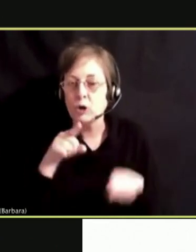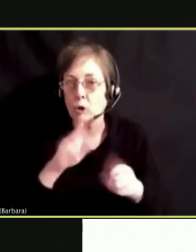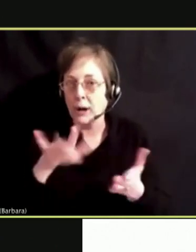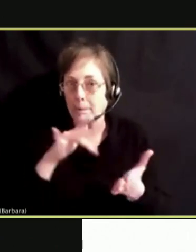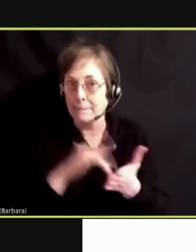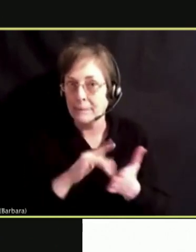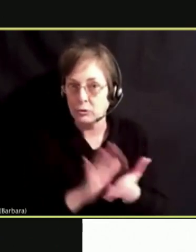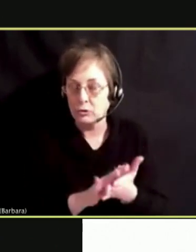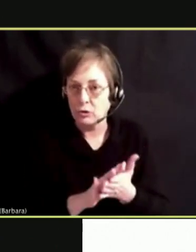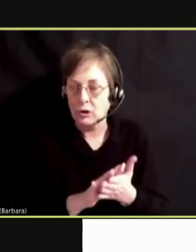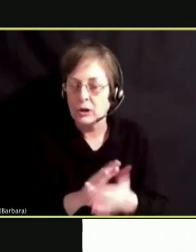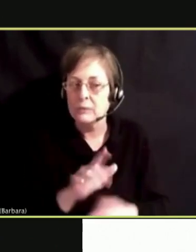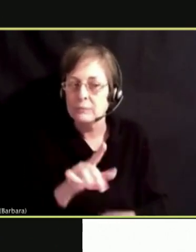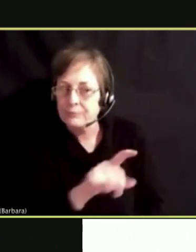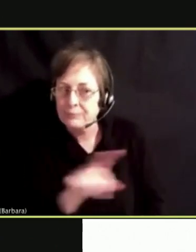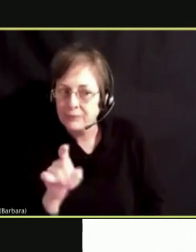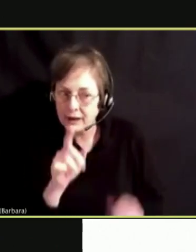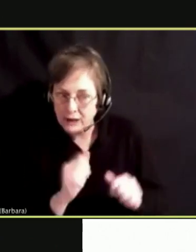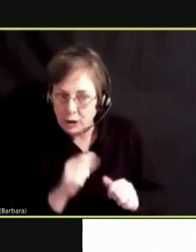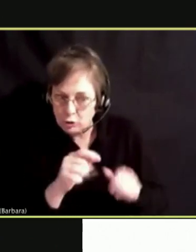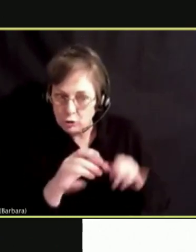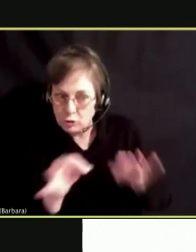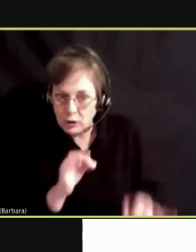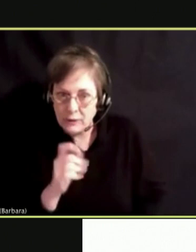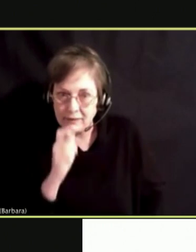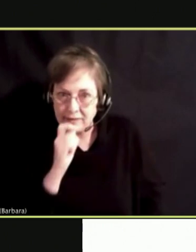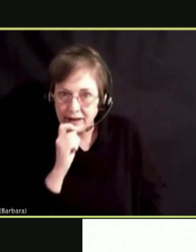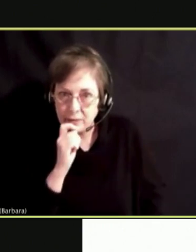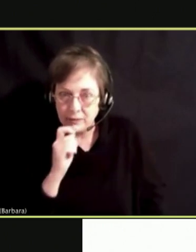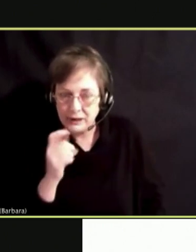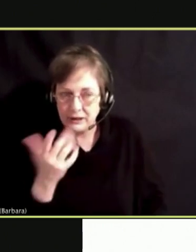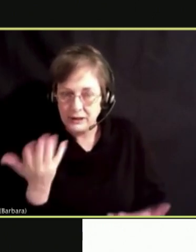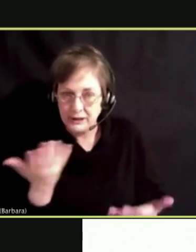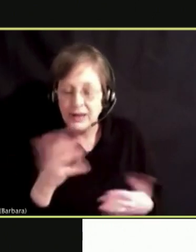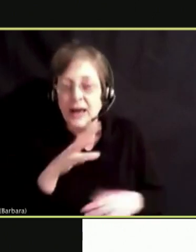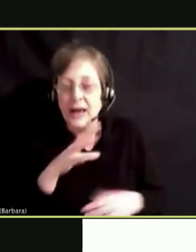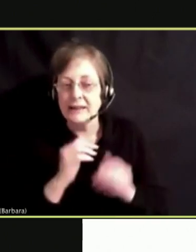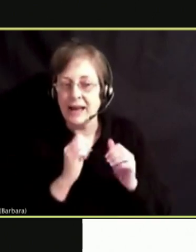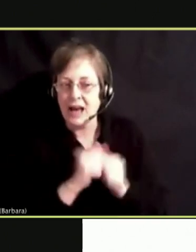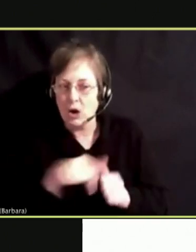CAN YOU DESCRIBE WHAT VAPING IS AND HOW ARE THEY EXPOSED TO VAPING?